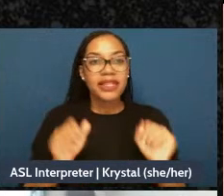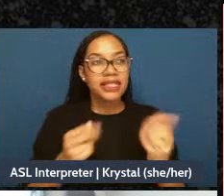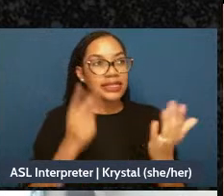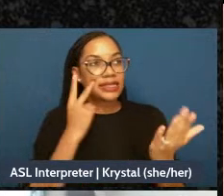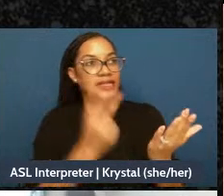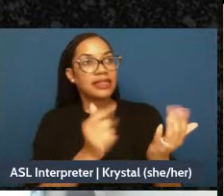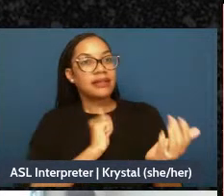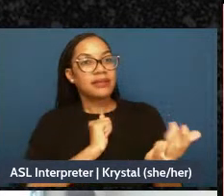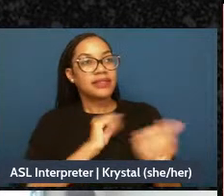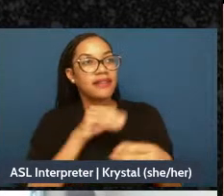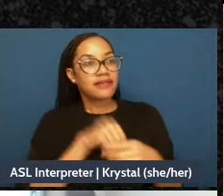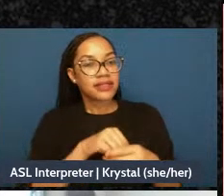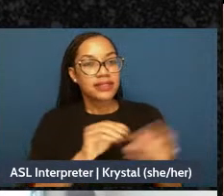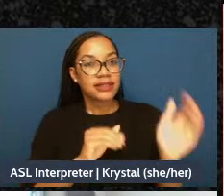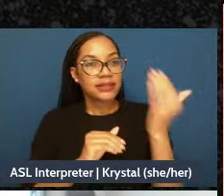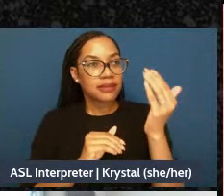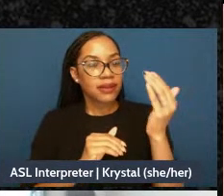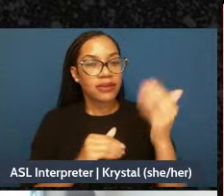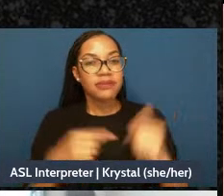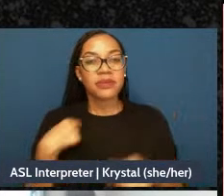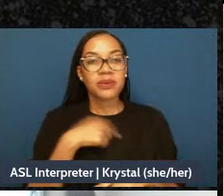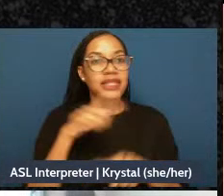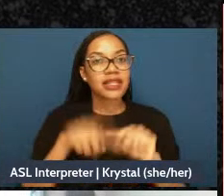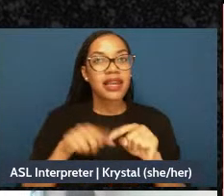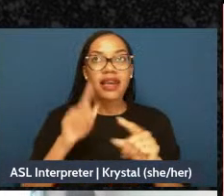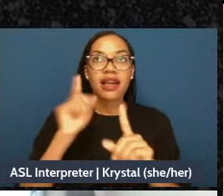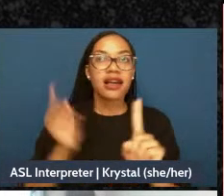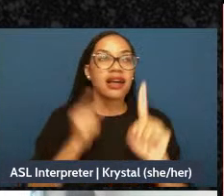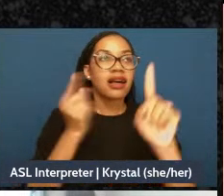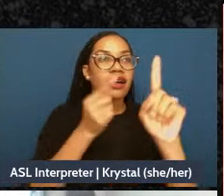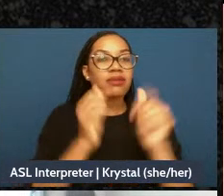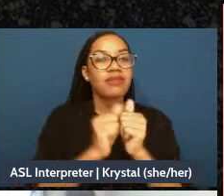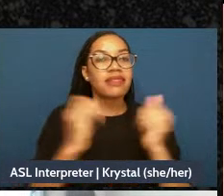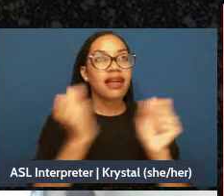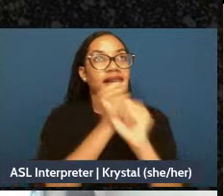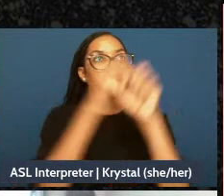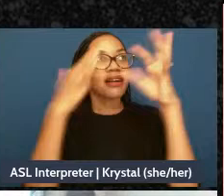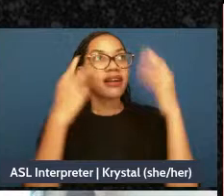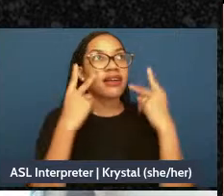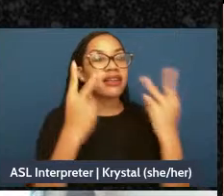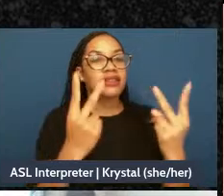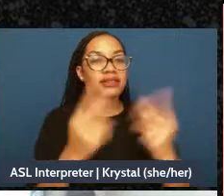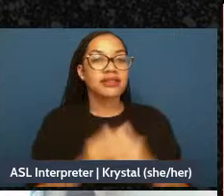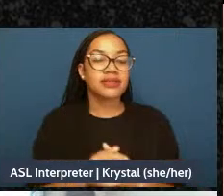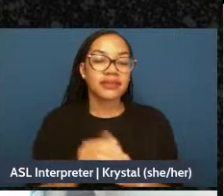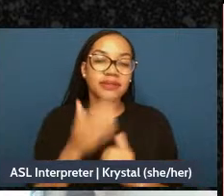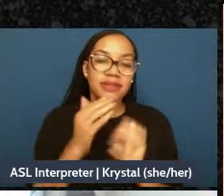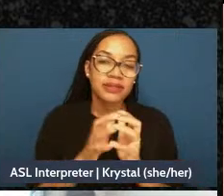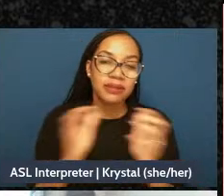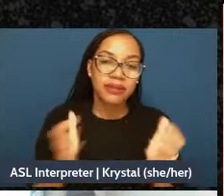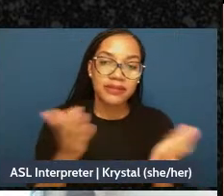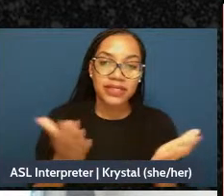you so much for having me here this this evening, and I'll pass it over to my colleague, thank you.